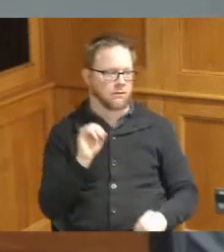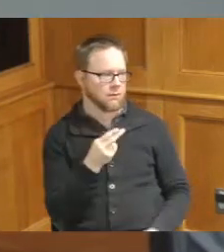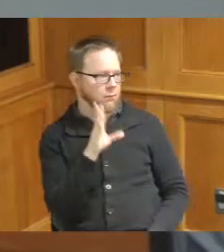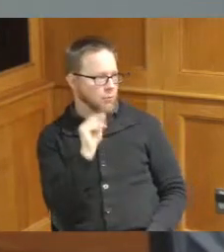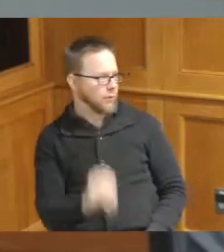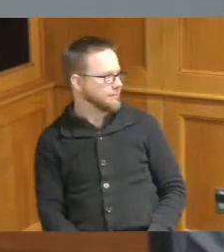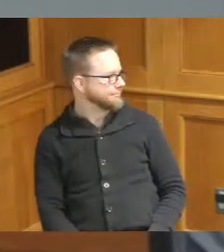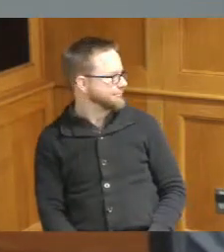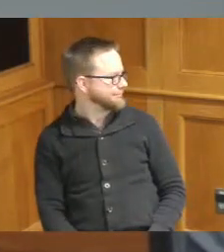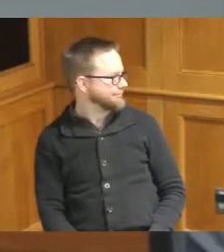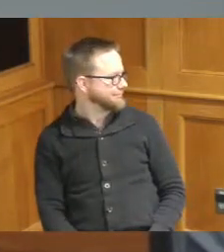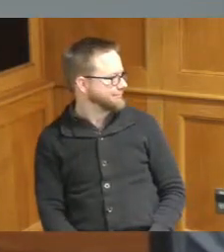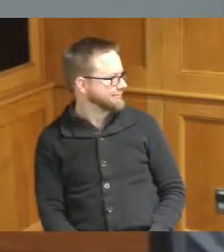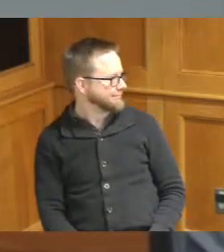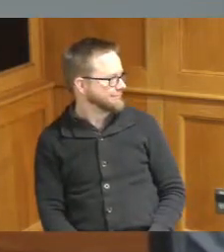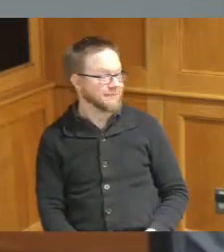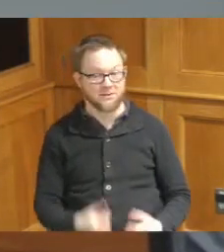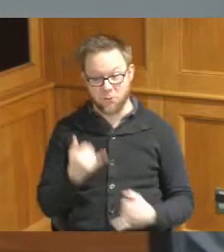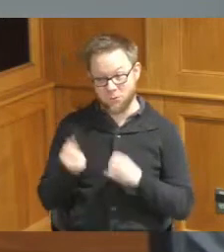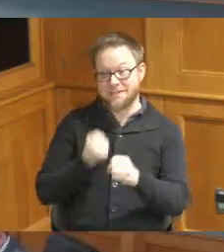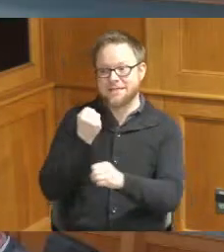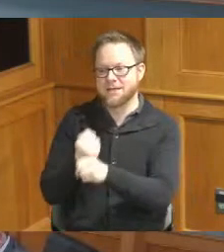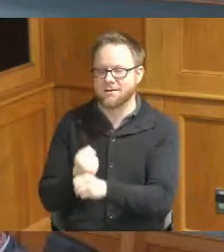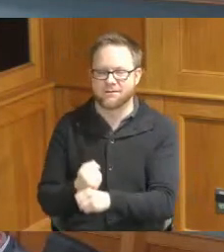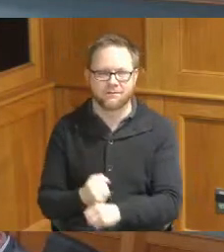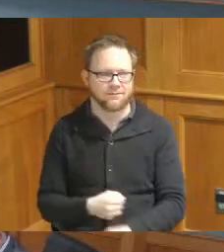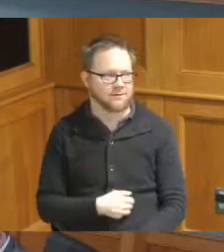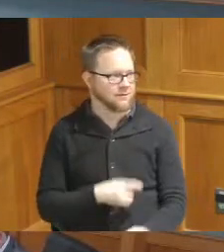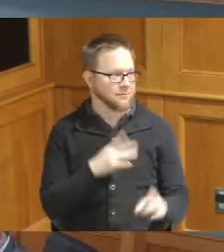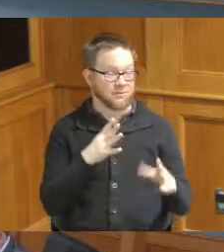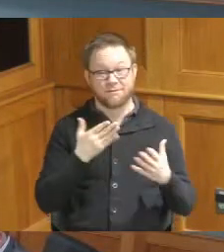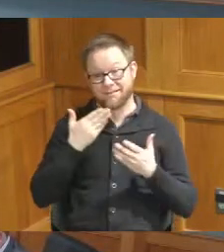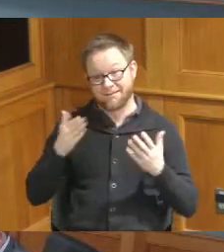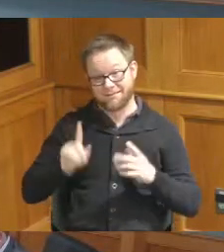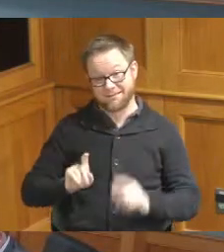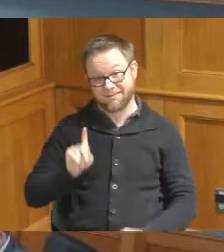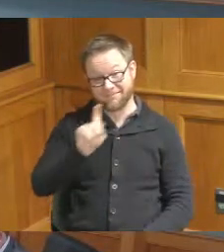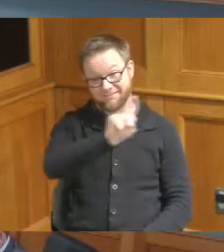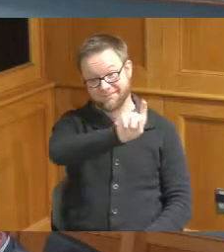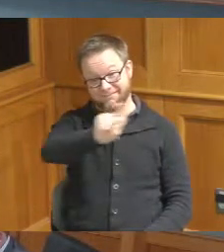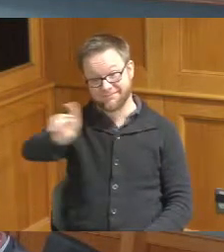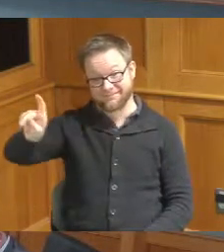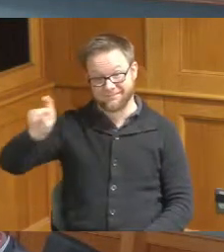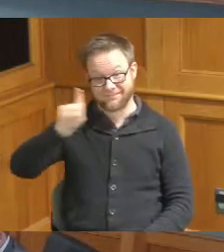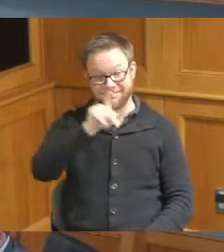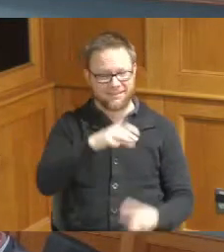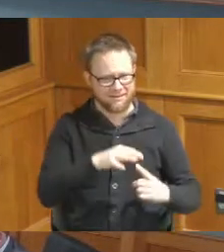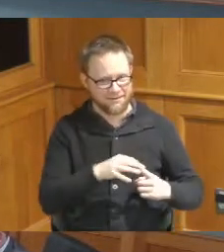year we'll be working on that oh boy a lot of stuff especially we had a surgery on your knee